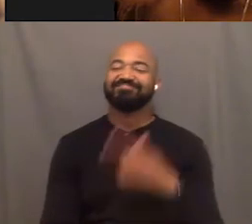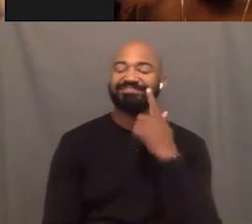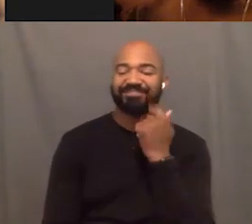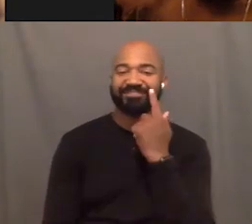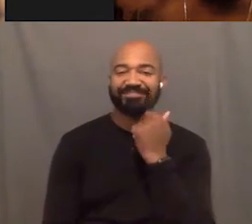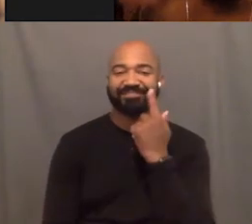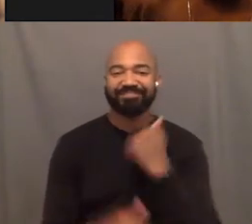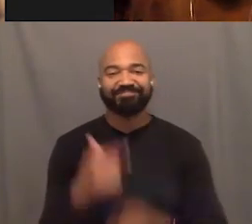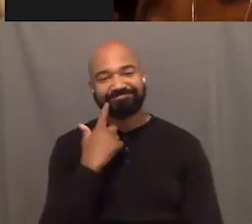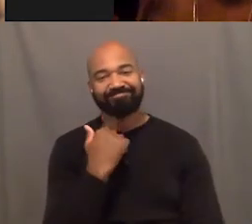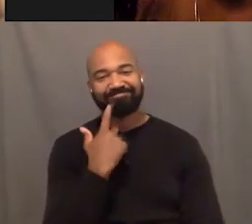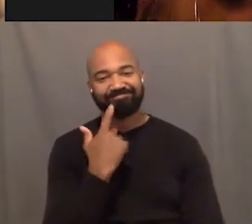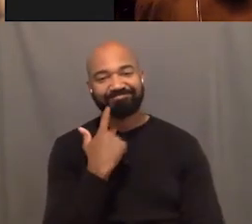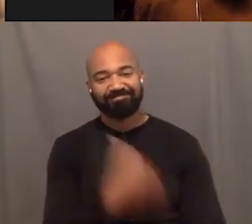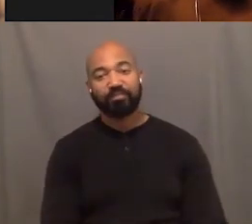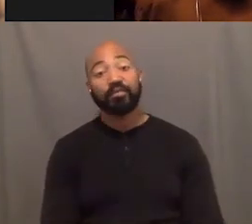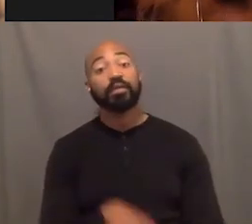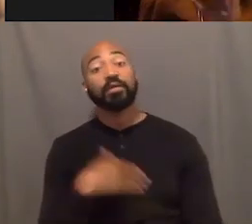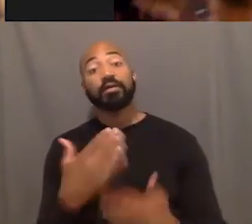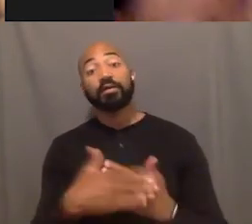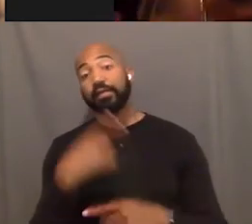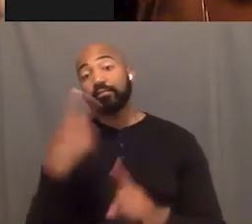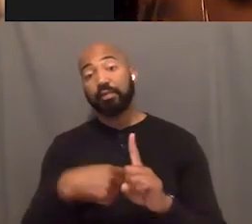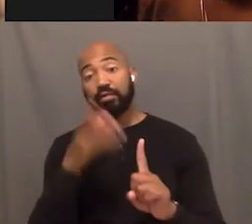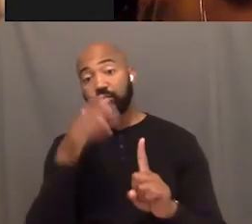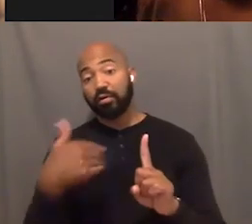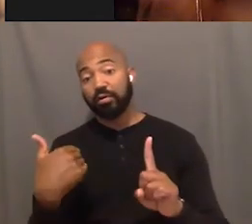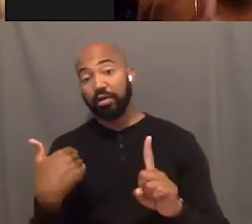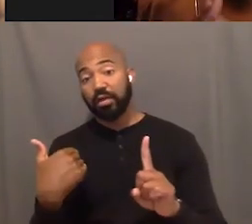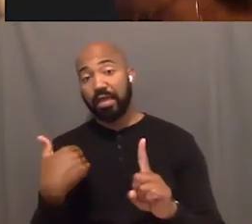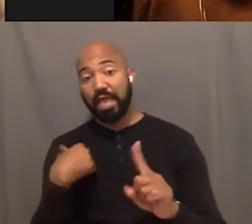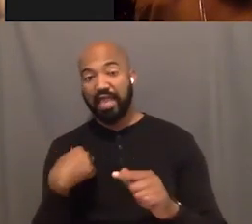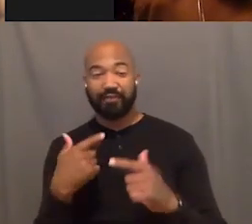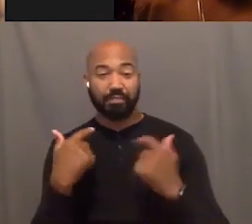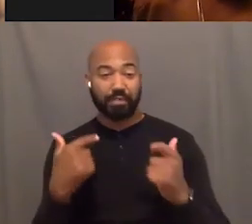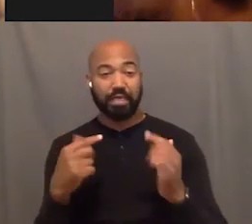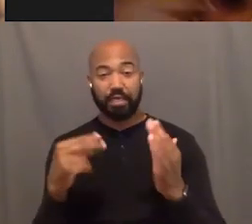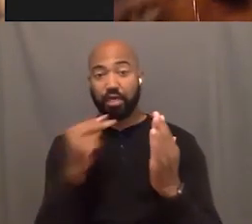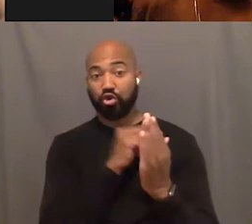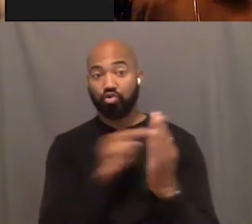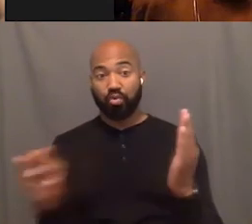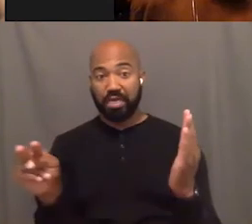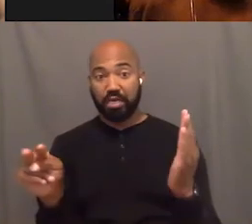So for next month we're kind of having a big read and you and I talked about the book that we're gonna read